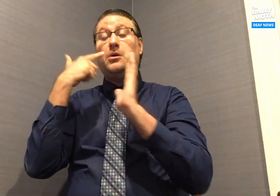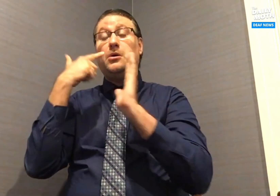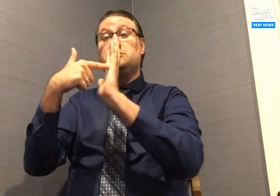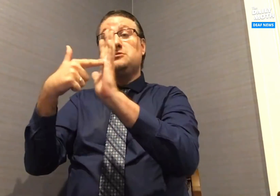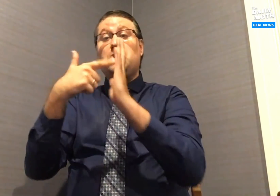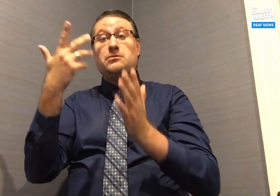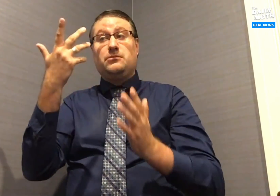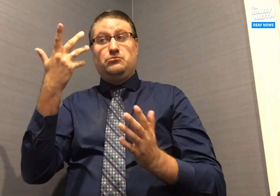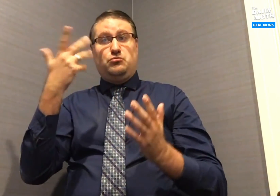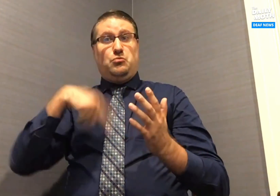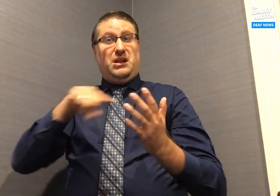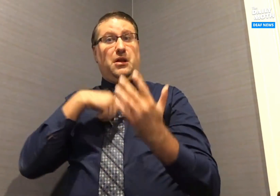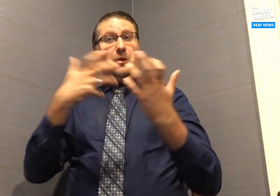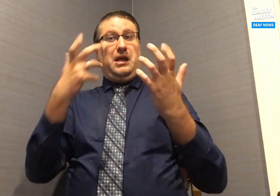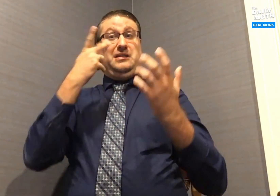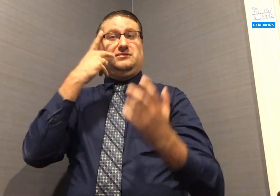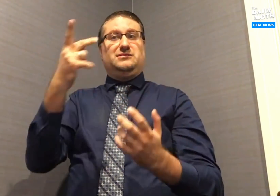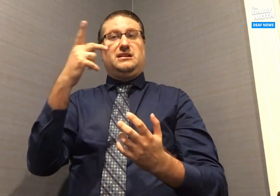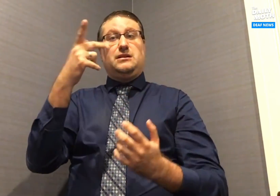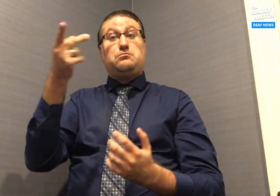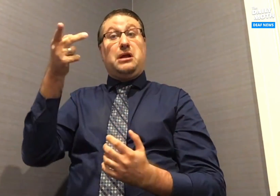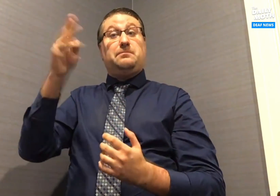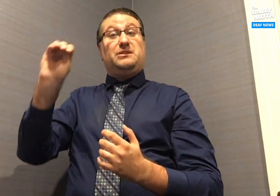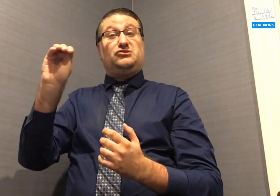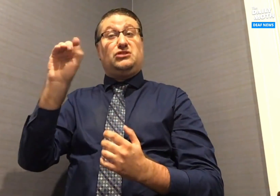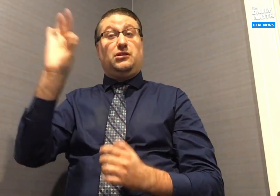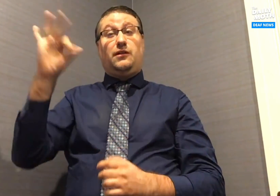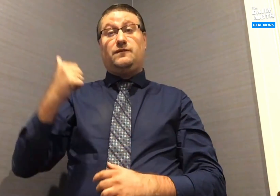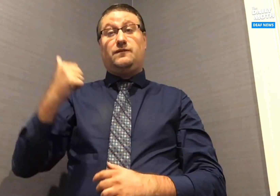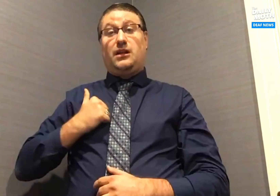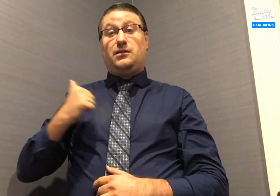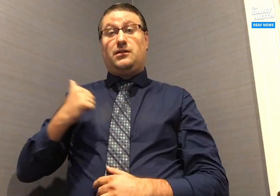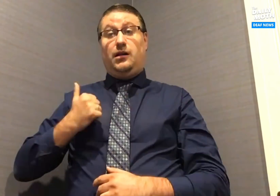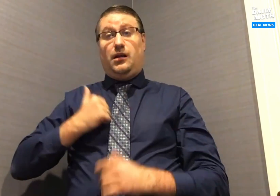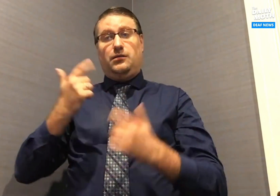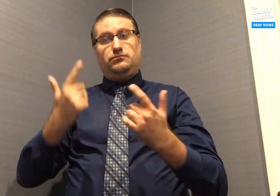For example, we want to see the Prime Minister of Canada,